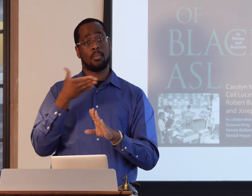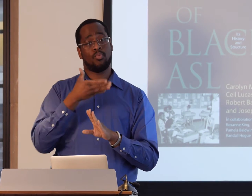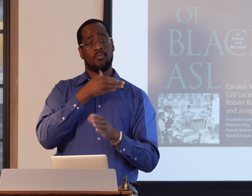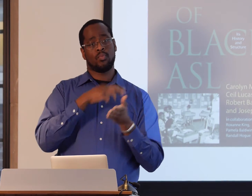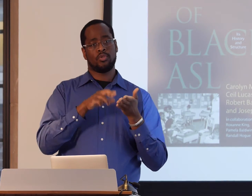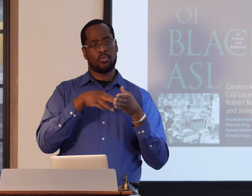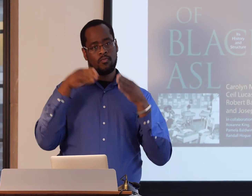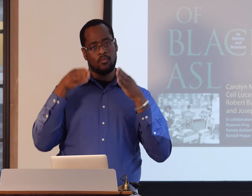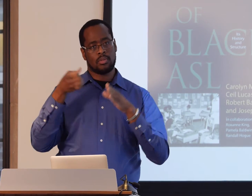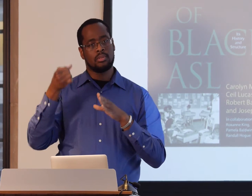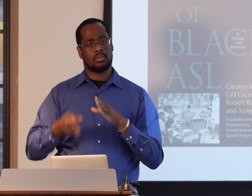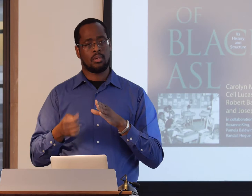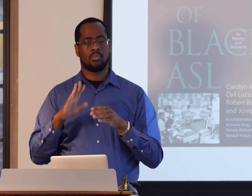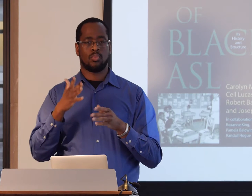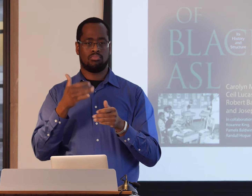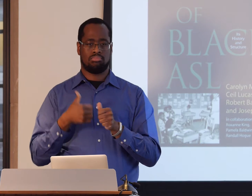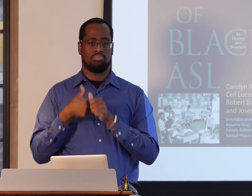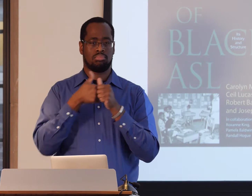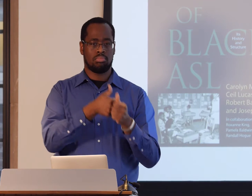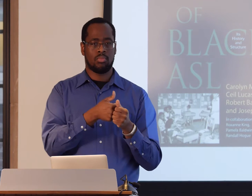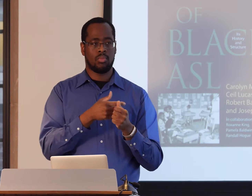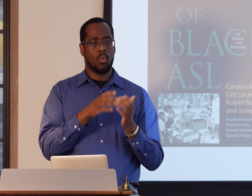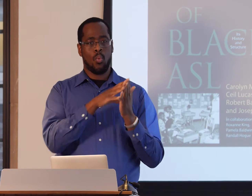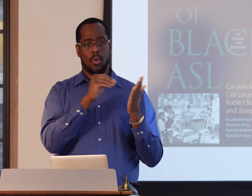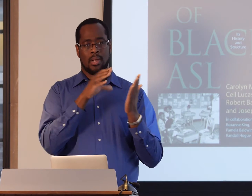on the ASL used in the southern states.